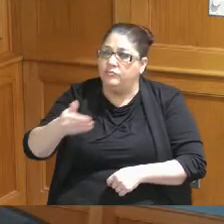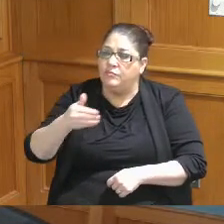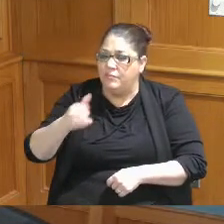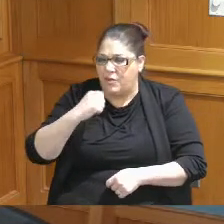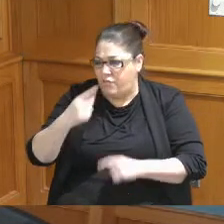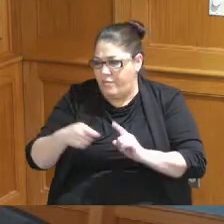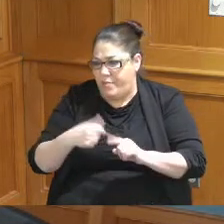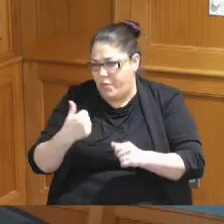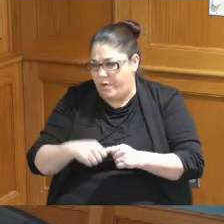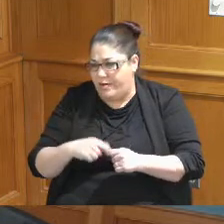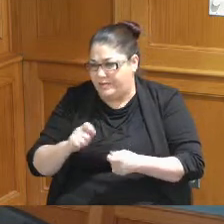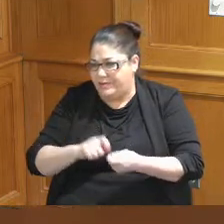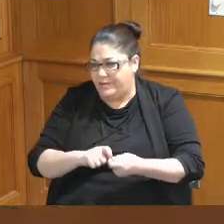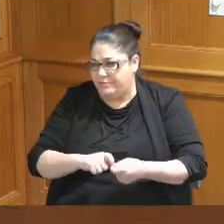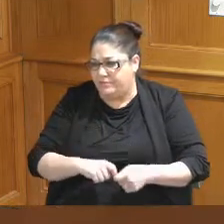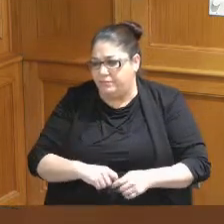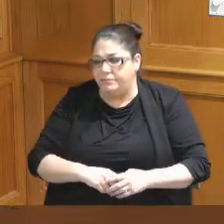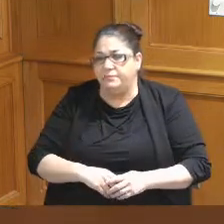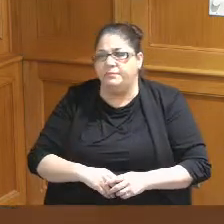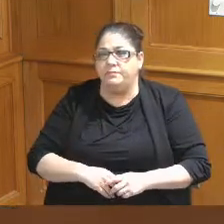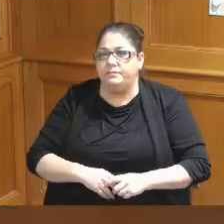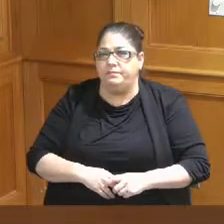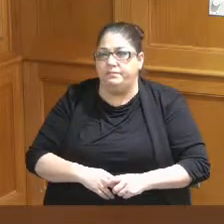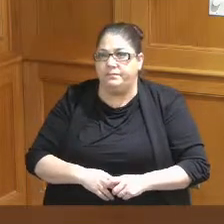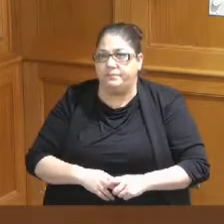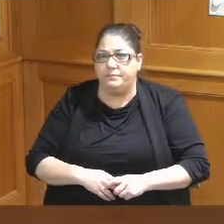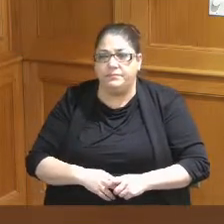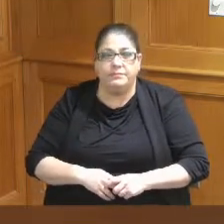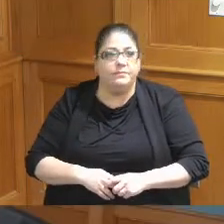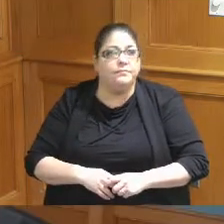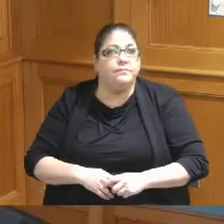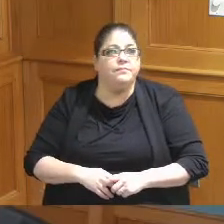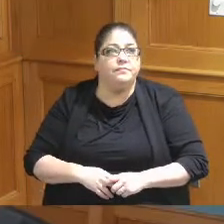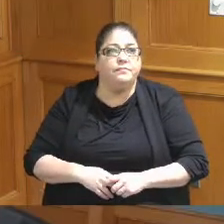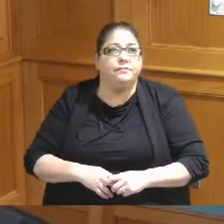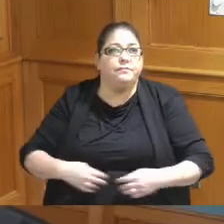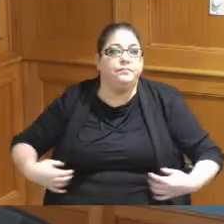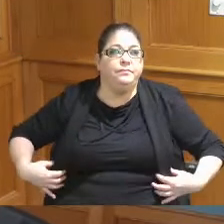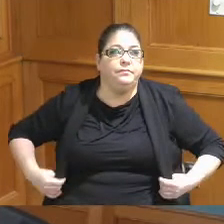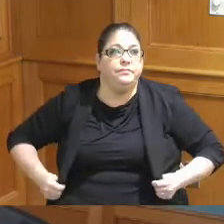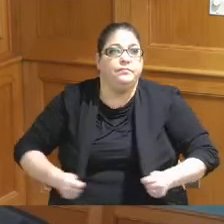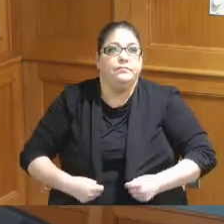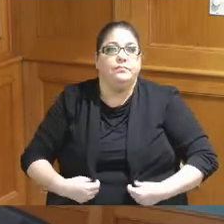sure of the exact we have an exact date at this point so let's answer a lot of those questions